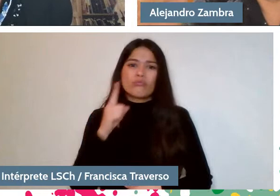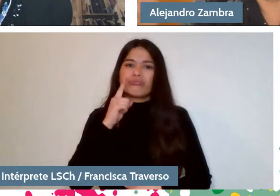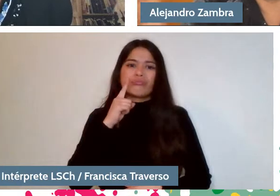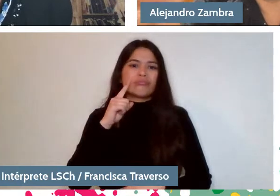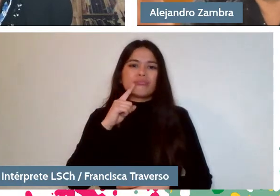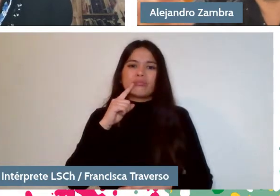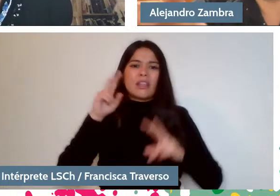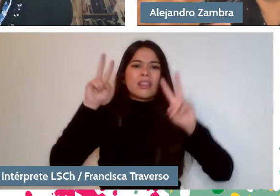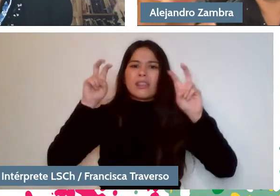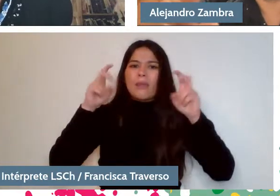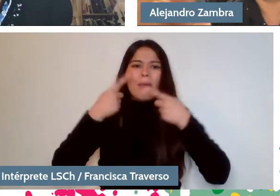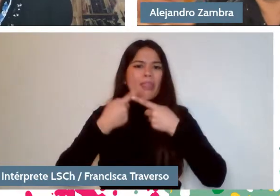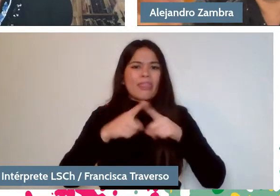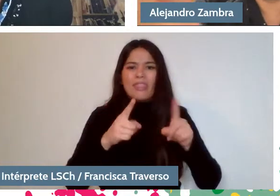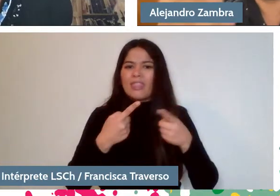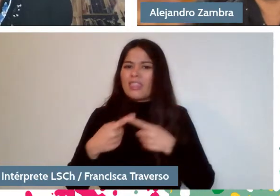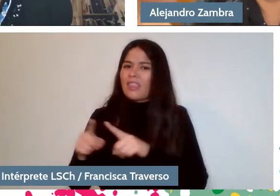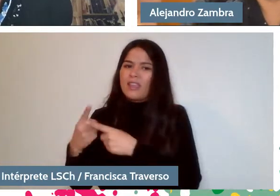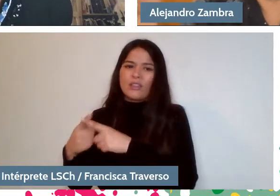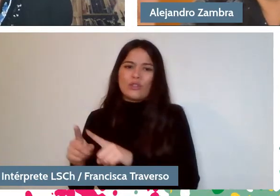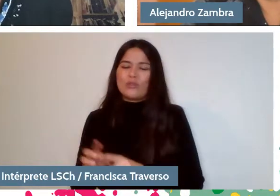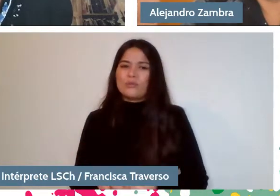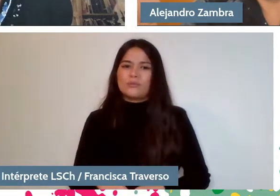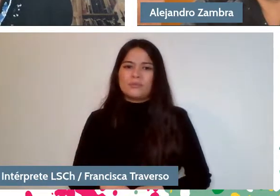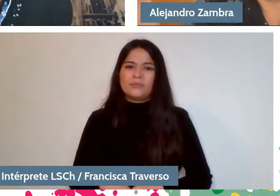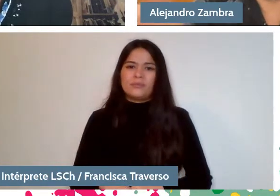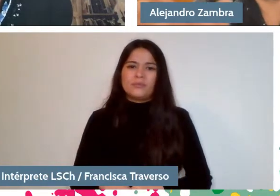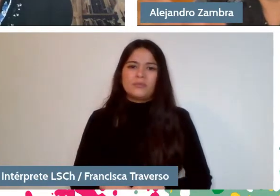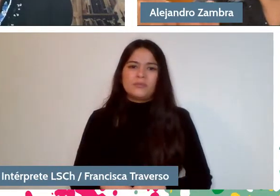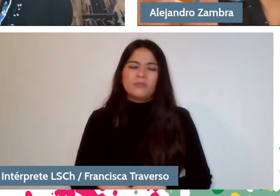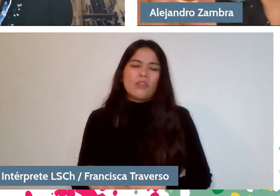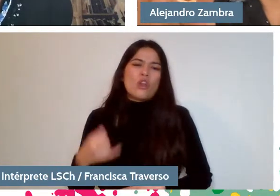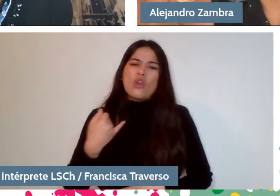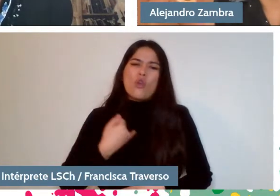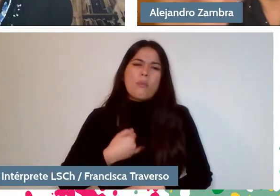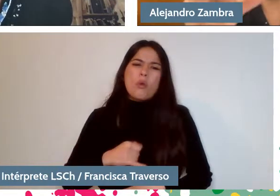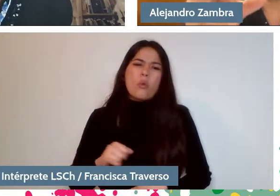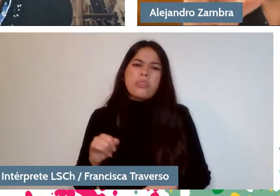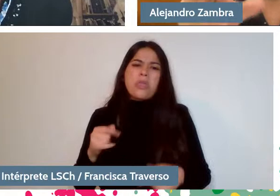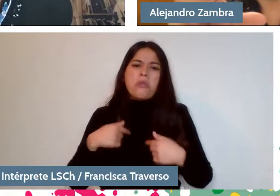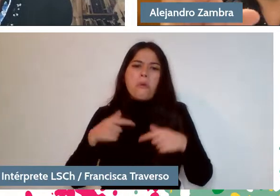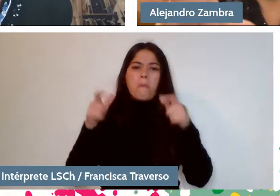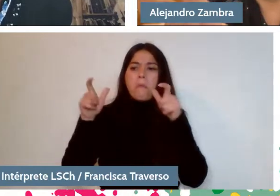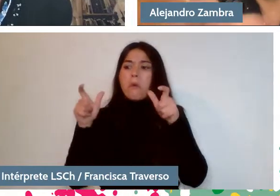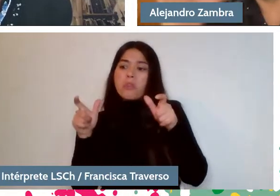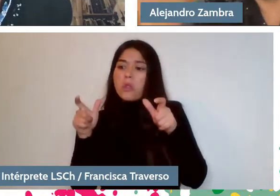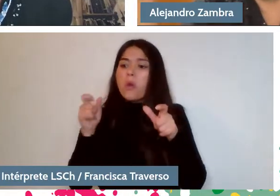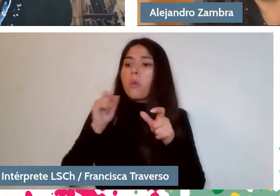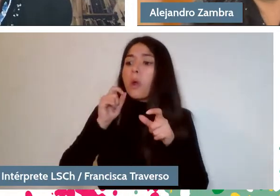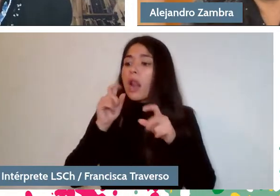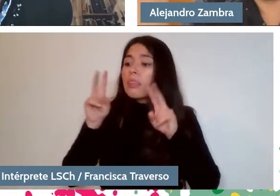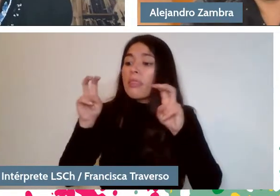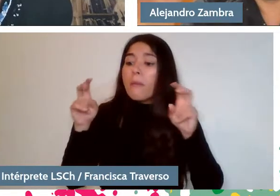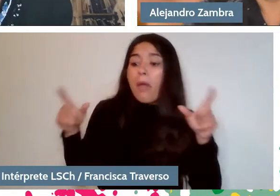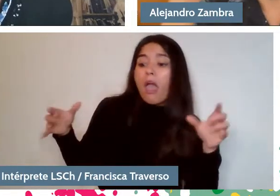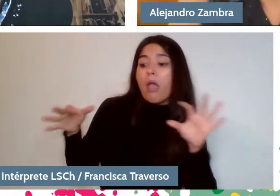I would not like to control that discussion. I mean, I think it's wonderful that...